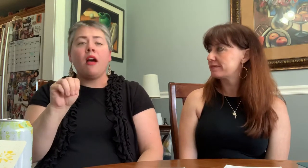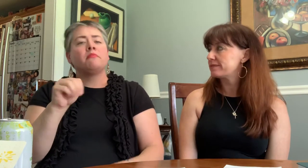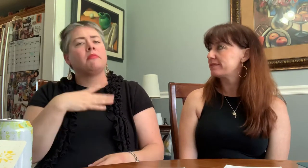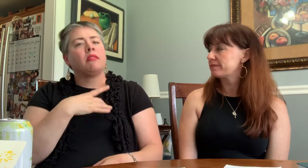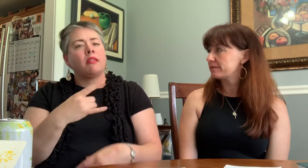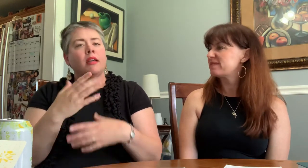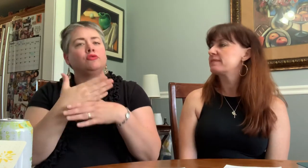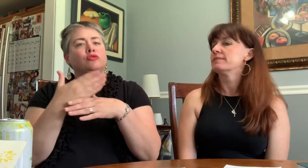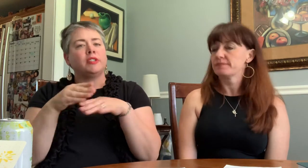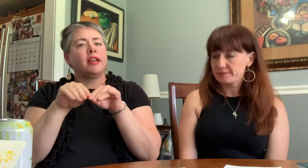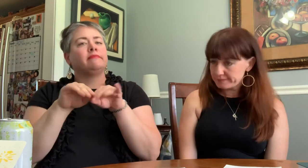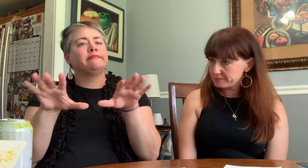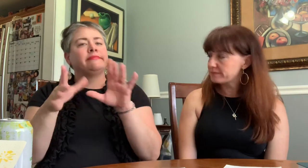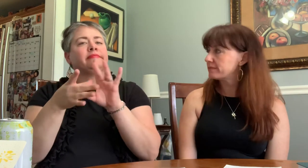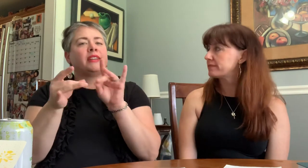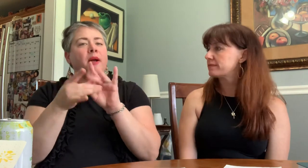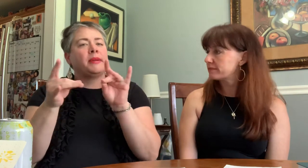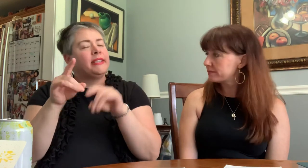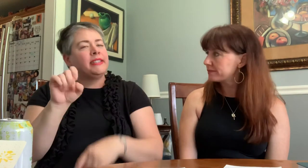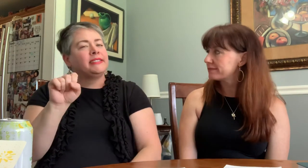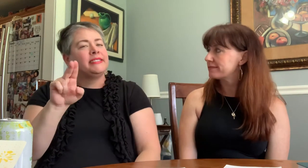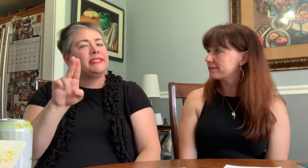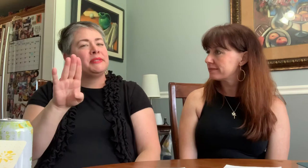Like, share, comment and...